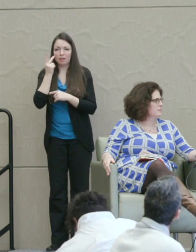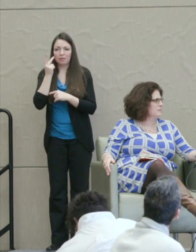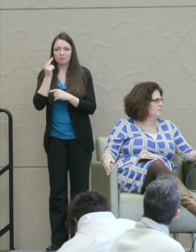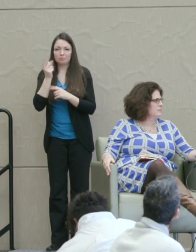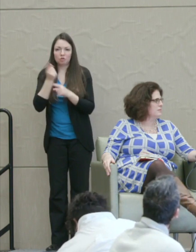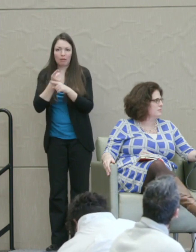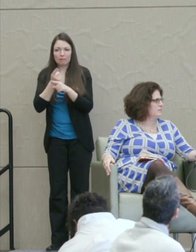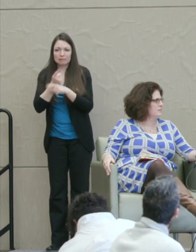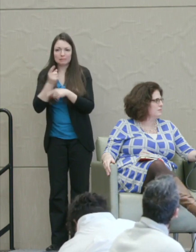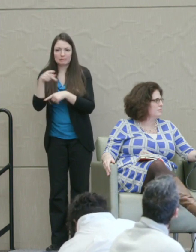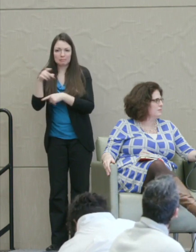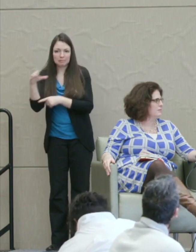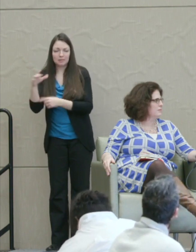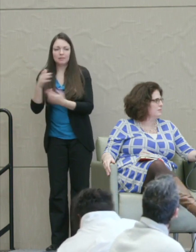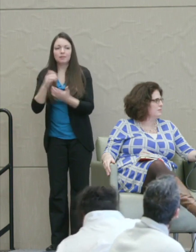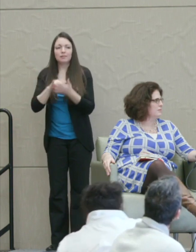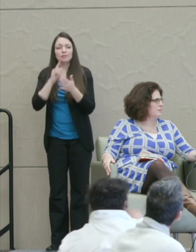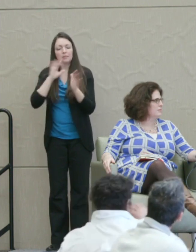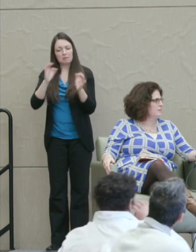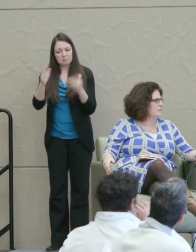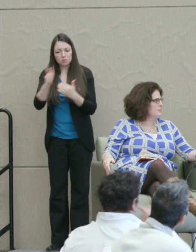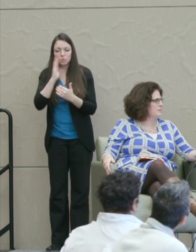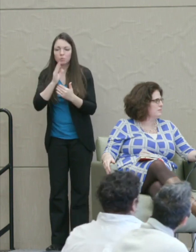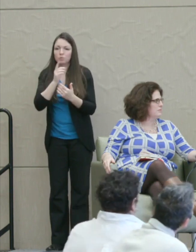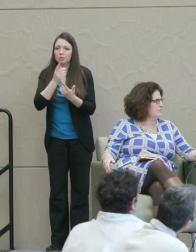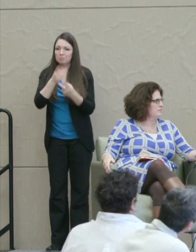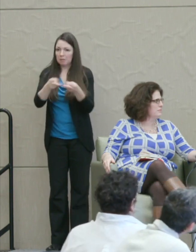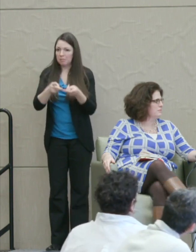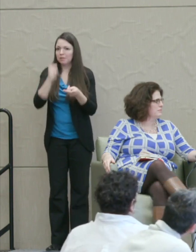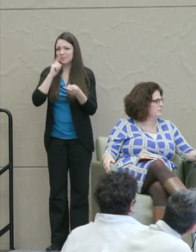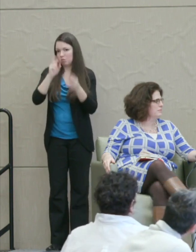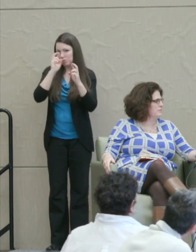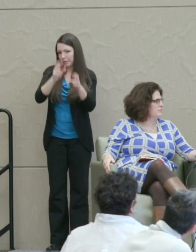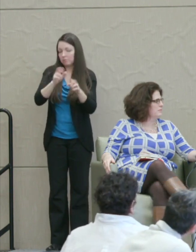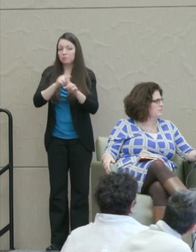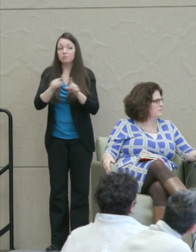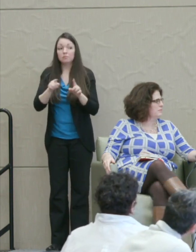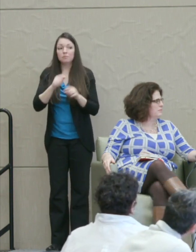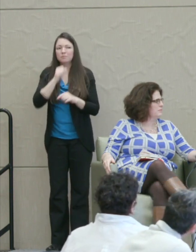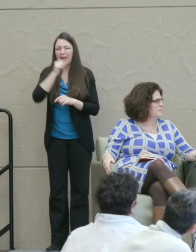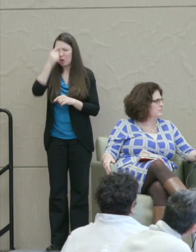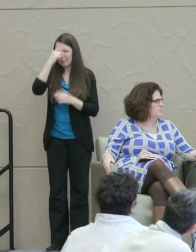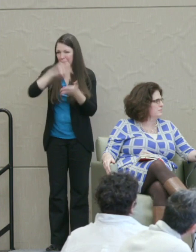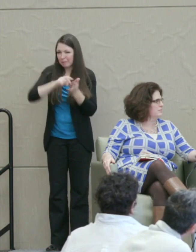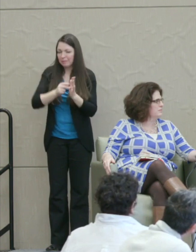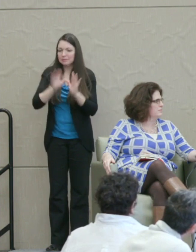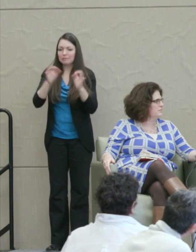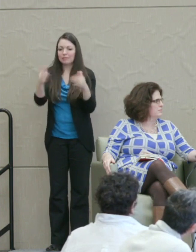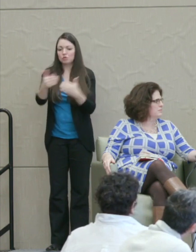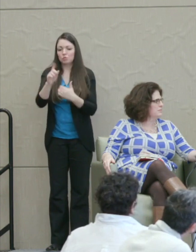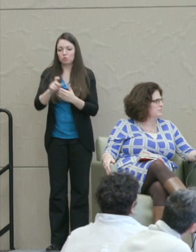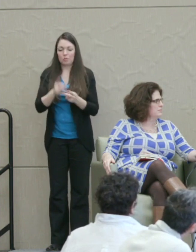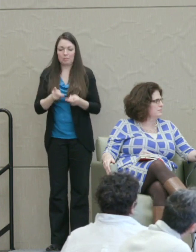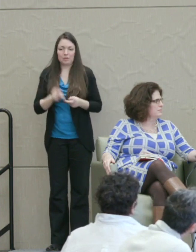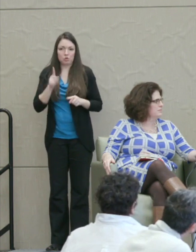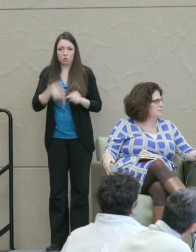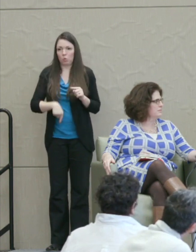that the classroom would be a place of respect. But I don't think that that means the classroom should be a place where you're not discussing